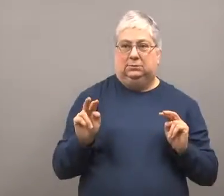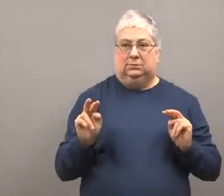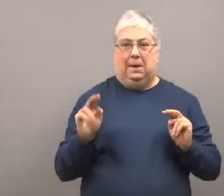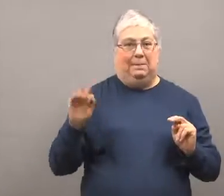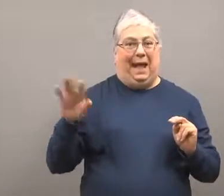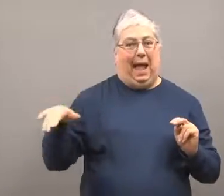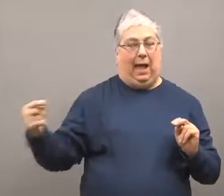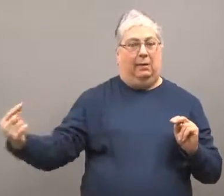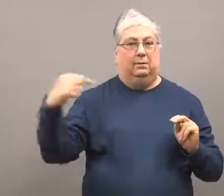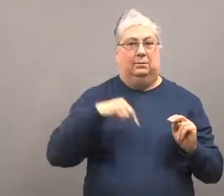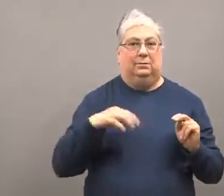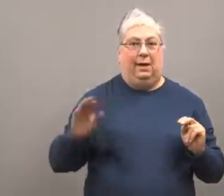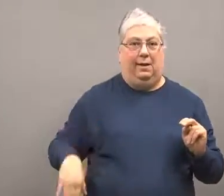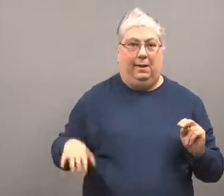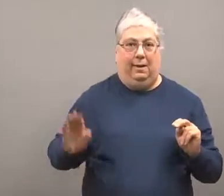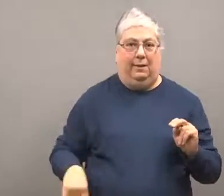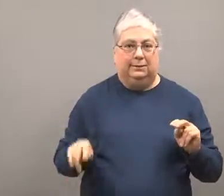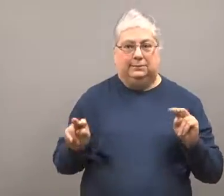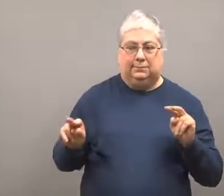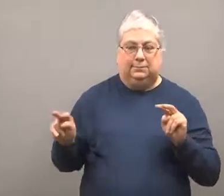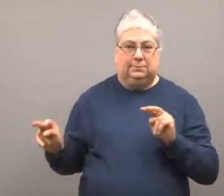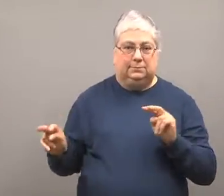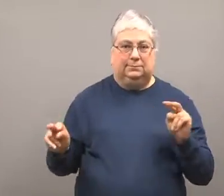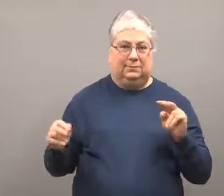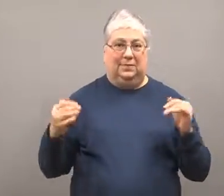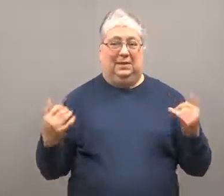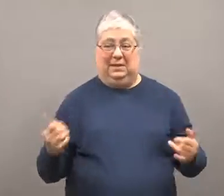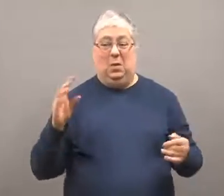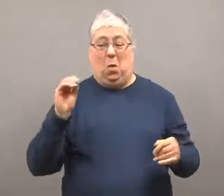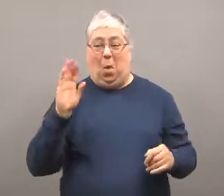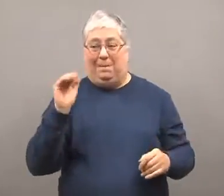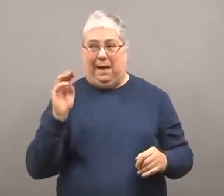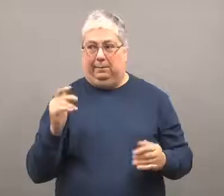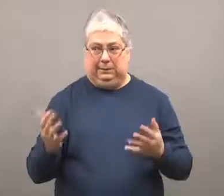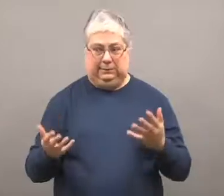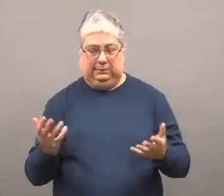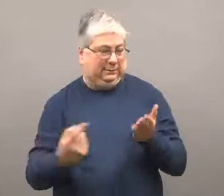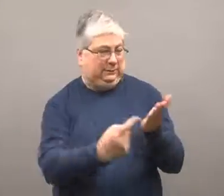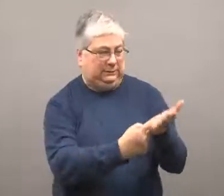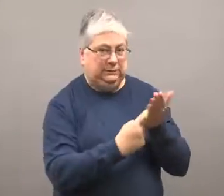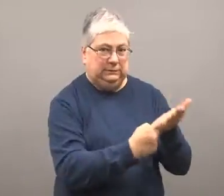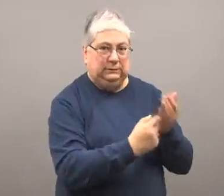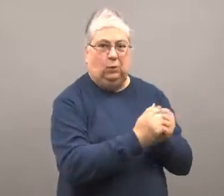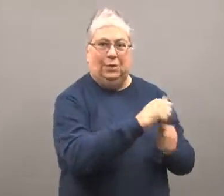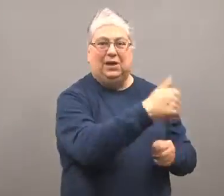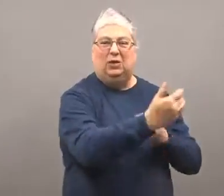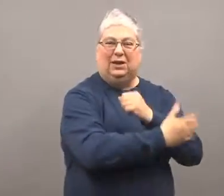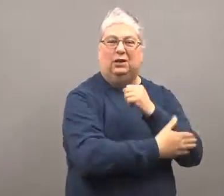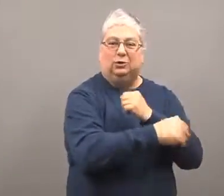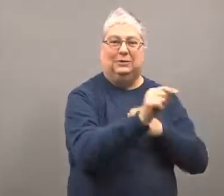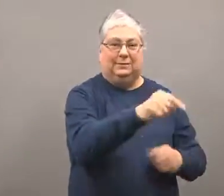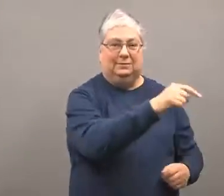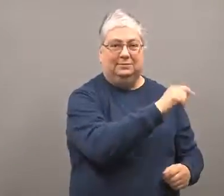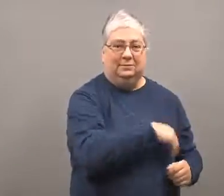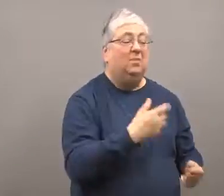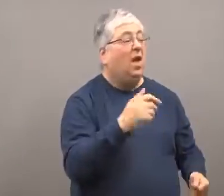They haven't actually crossed over.